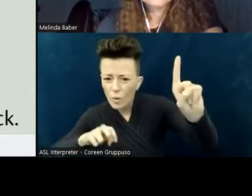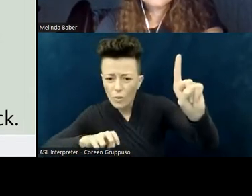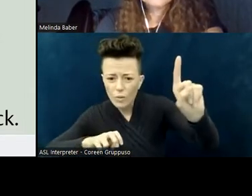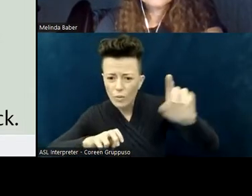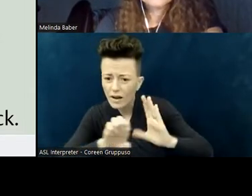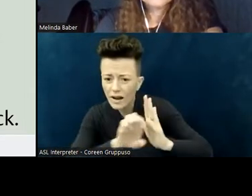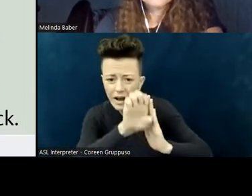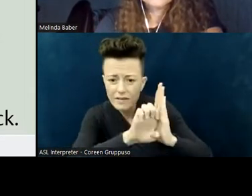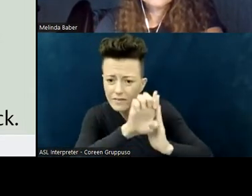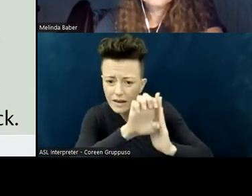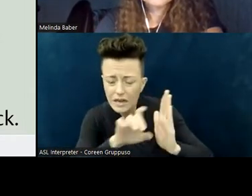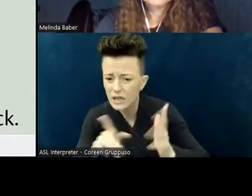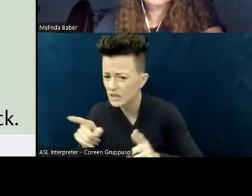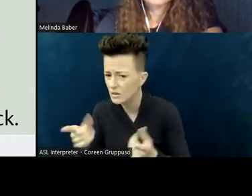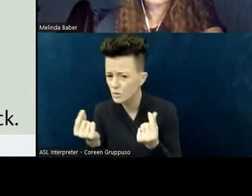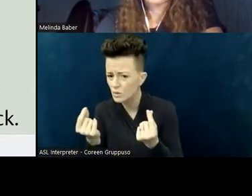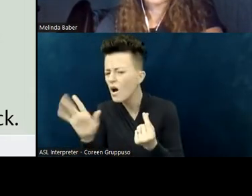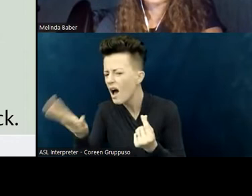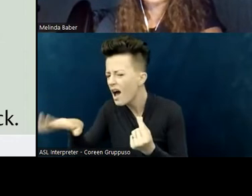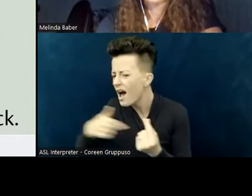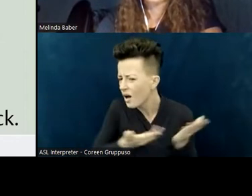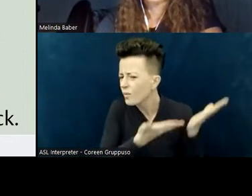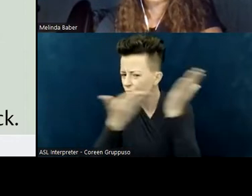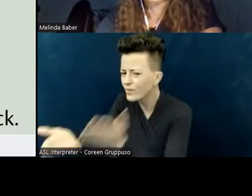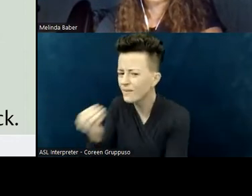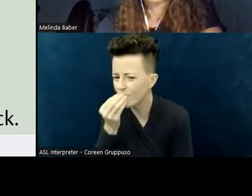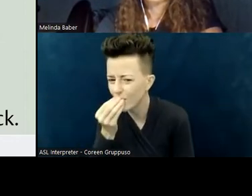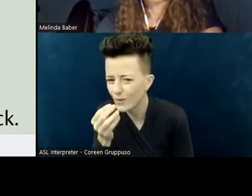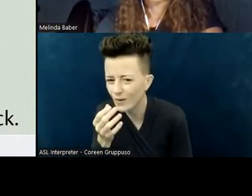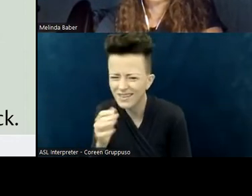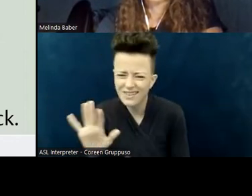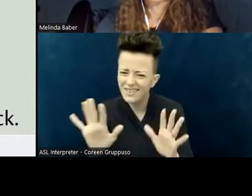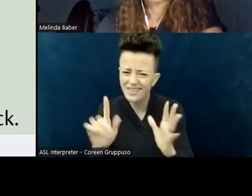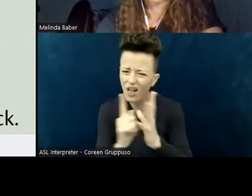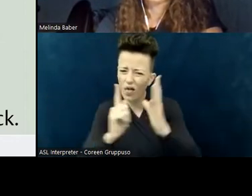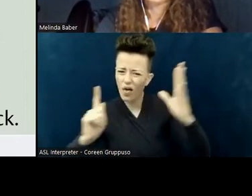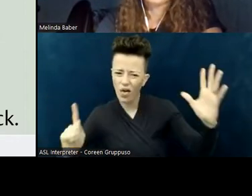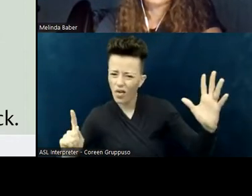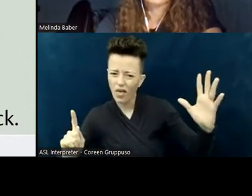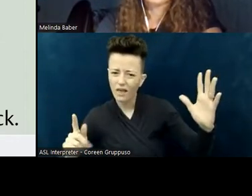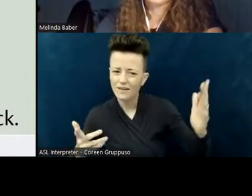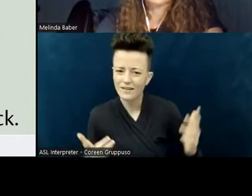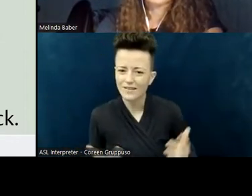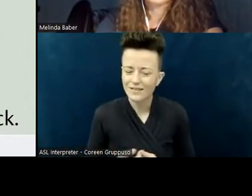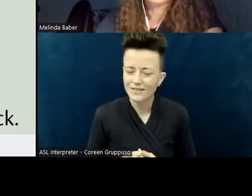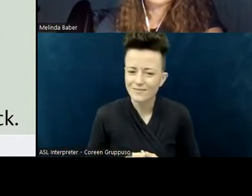Not asking people with disabilities to serve as leaders, not even thinking about asking people with disabilities to serve as leaders.